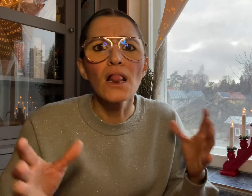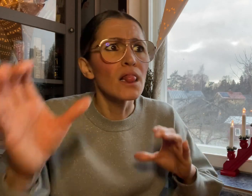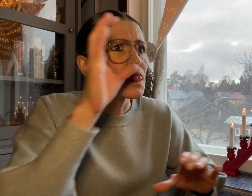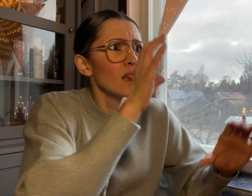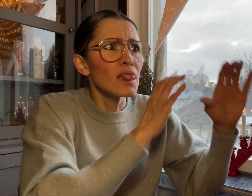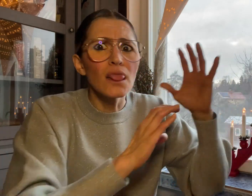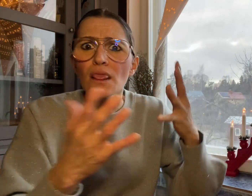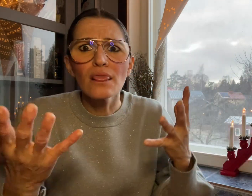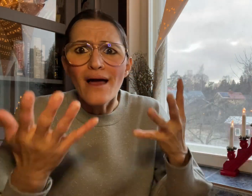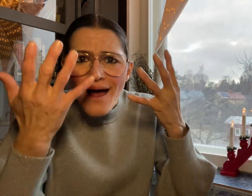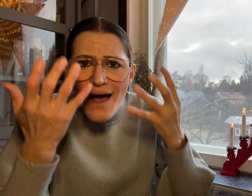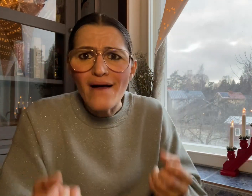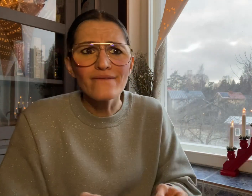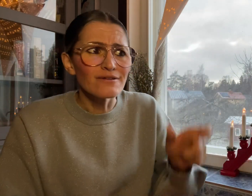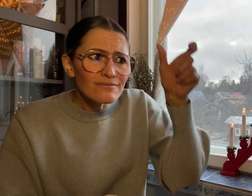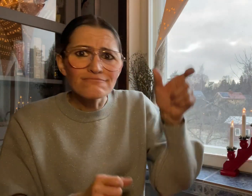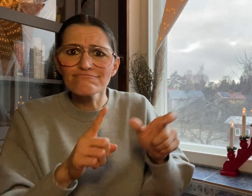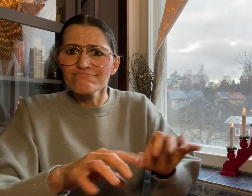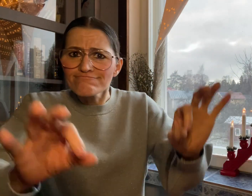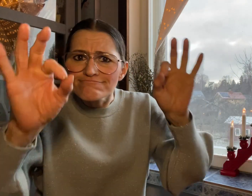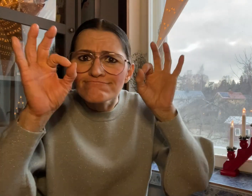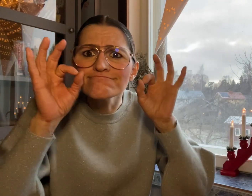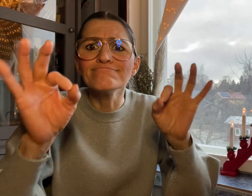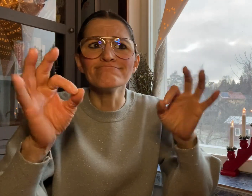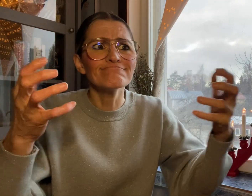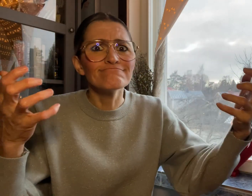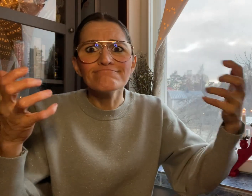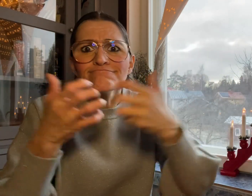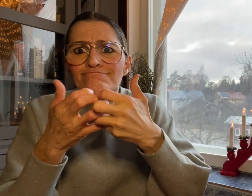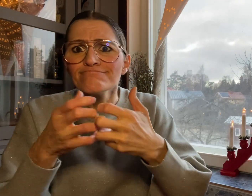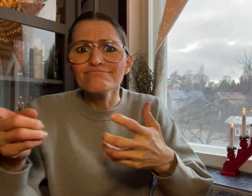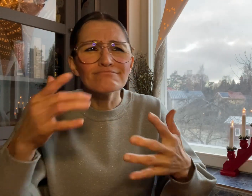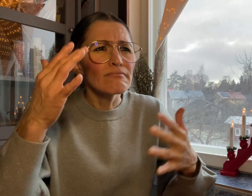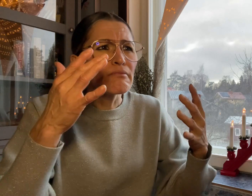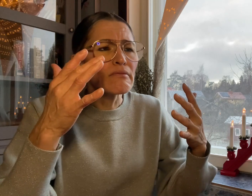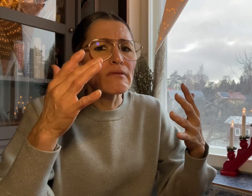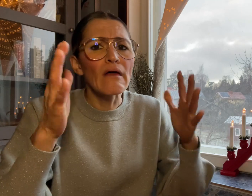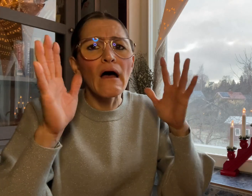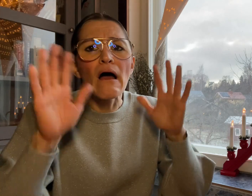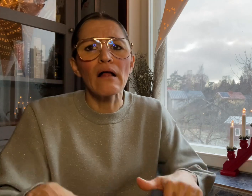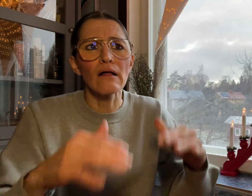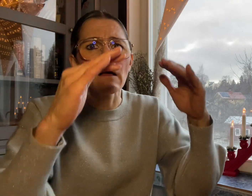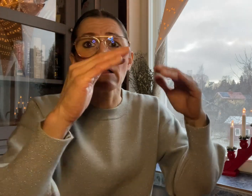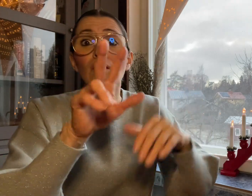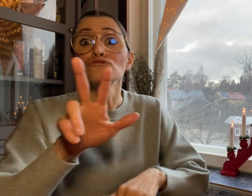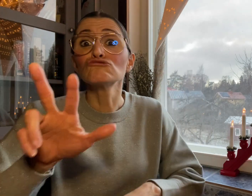because they had struggled with finding a suitable person.